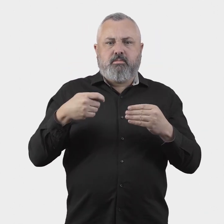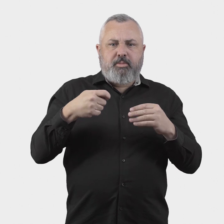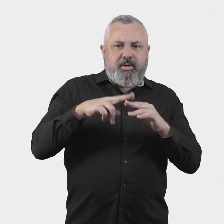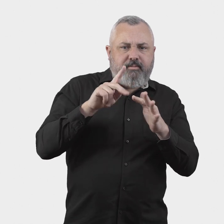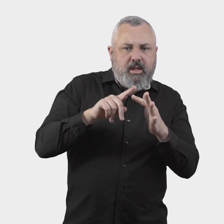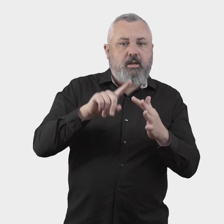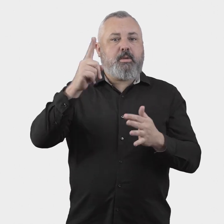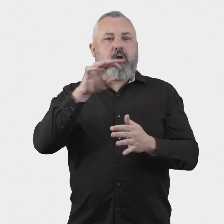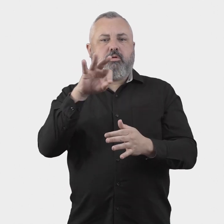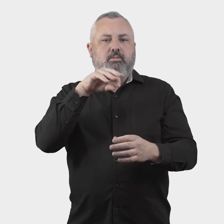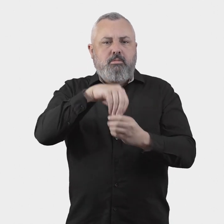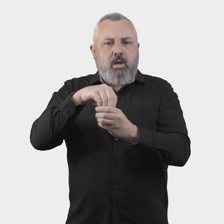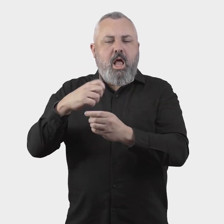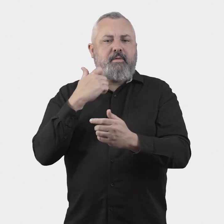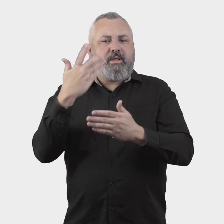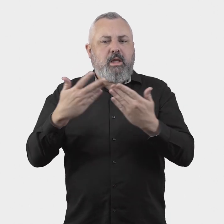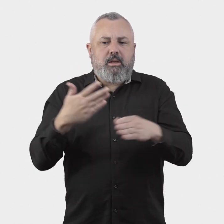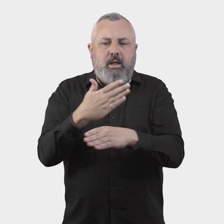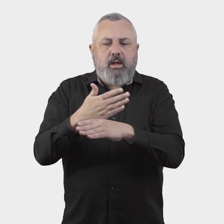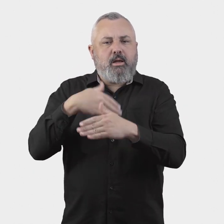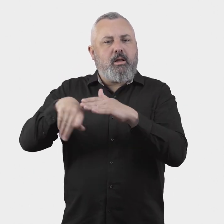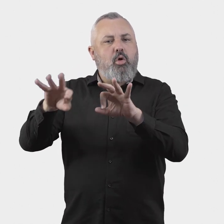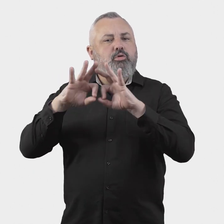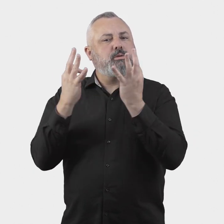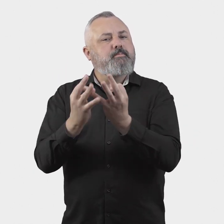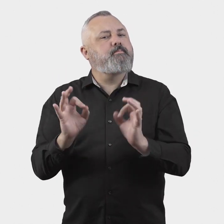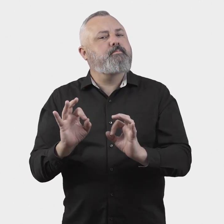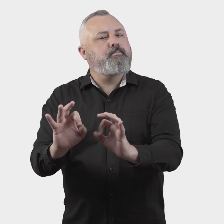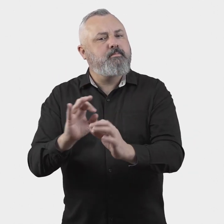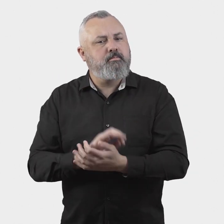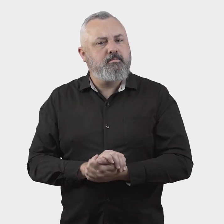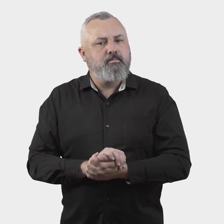including the setting of budgets and membership fees, but do not have a day-to-day role in managing the scheme.